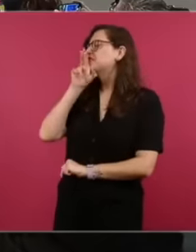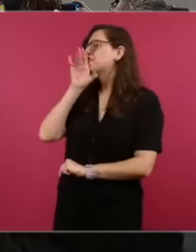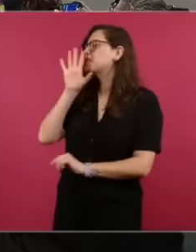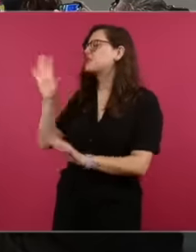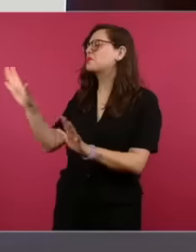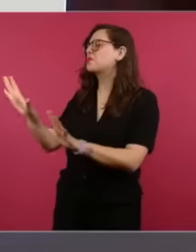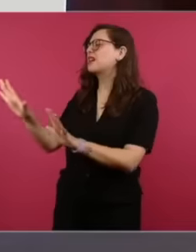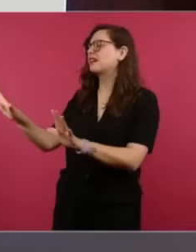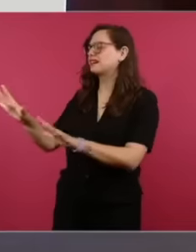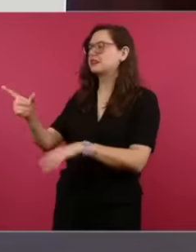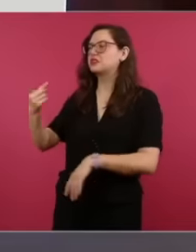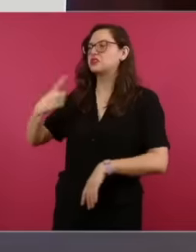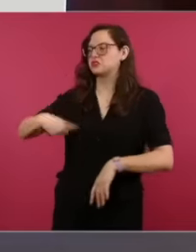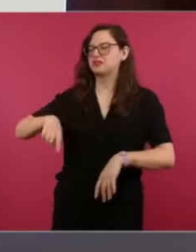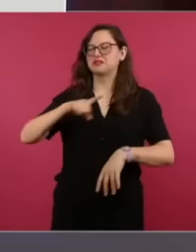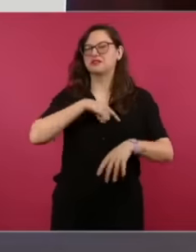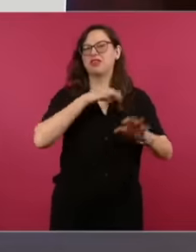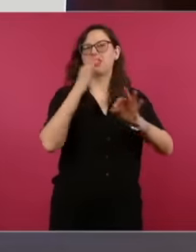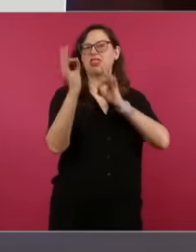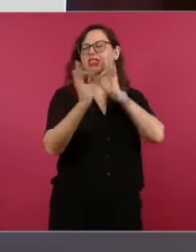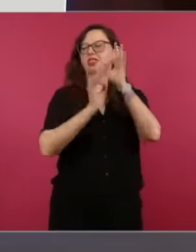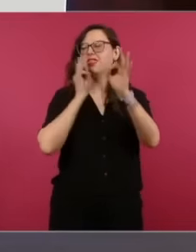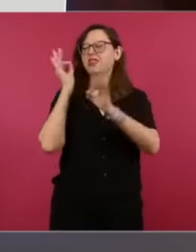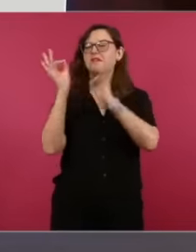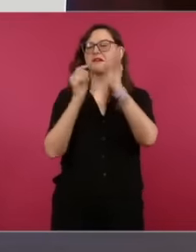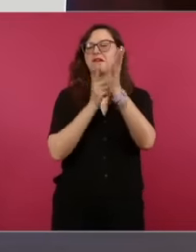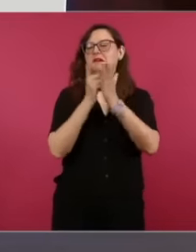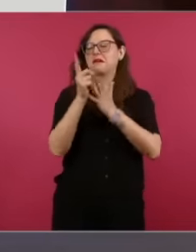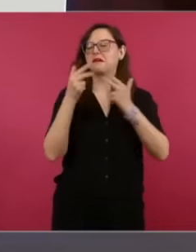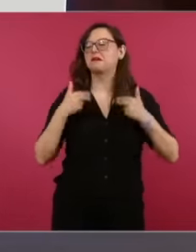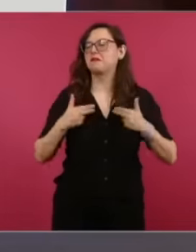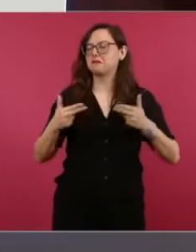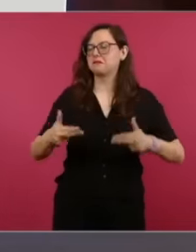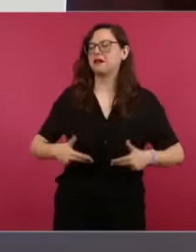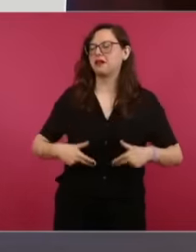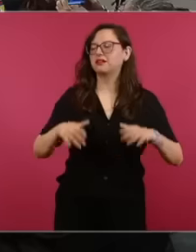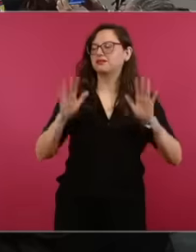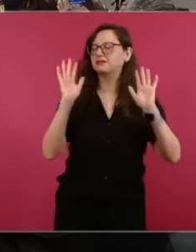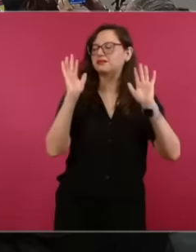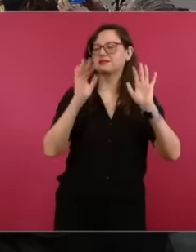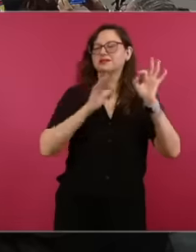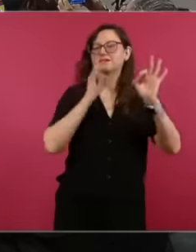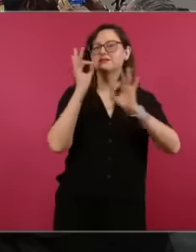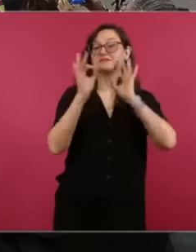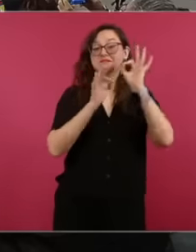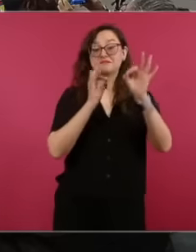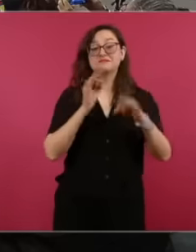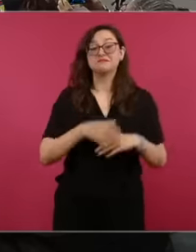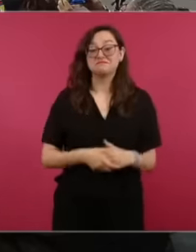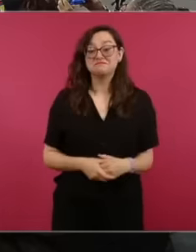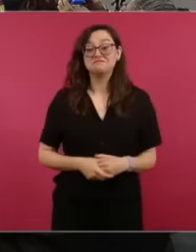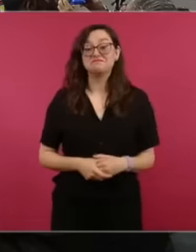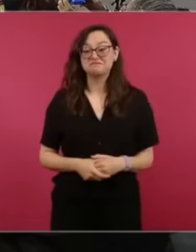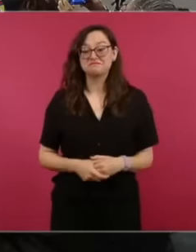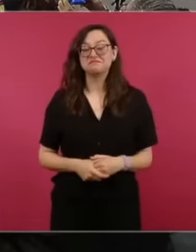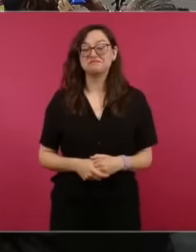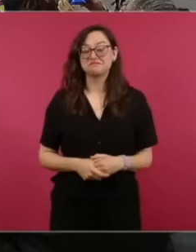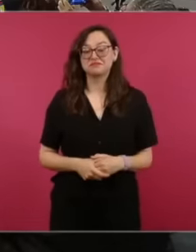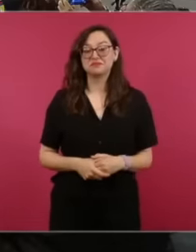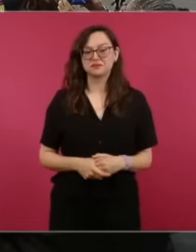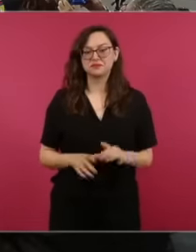human rights and that's how it was. So let's continue with the